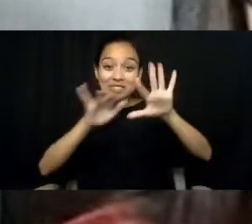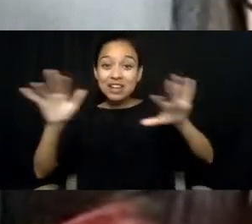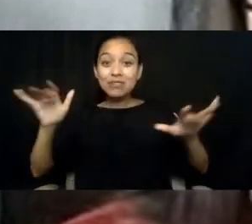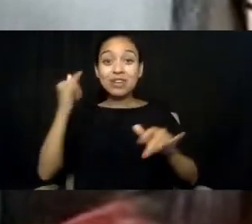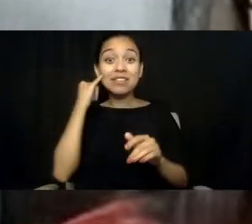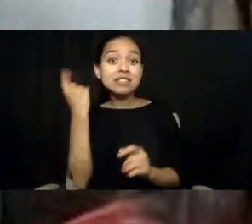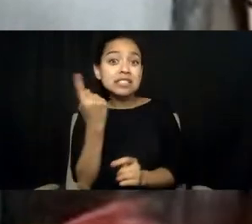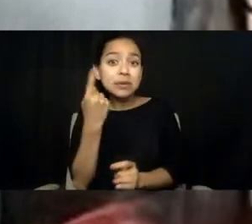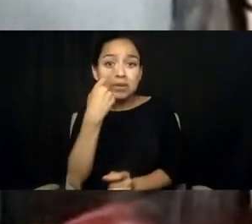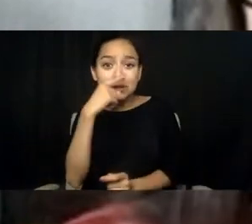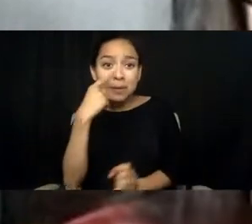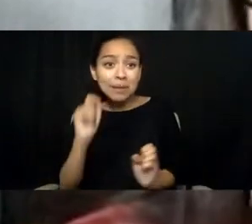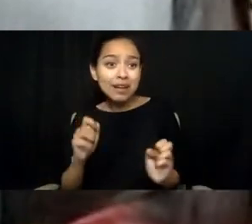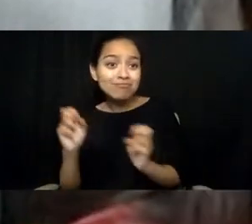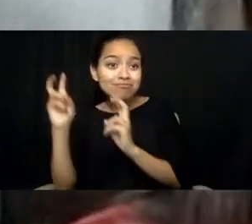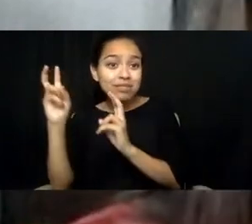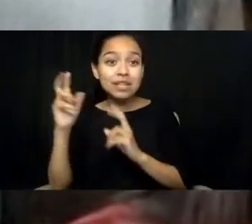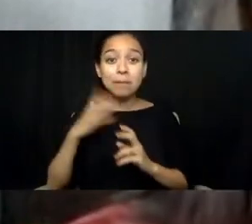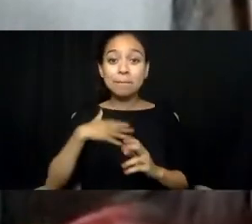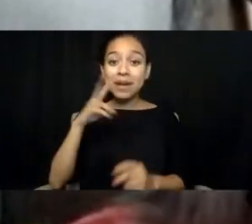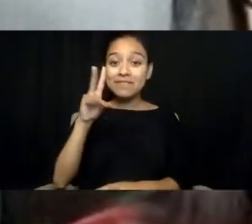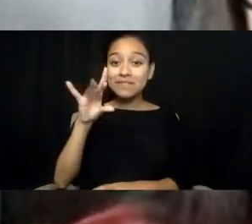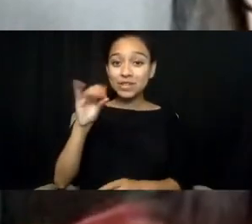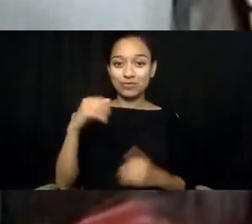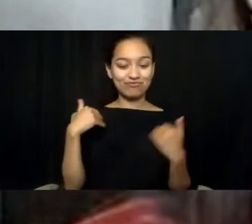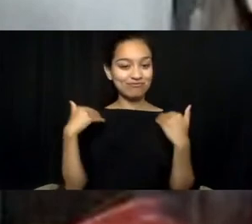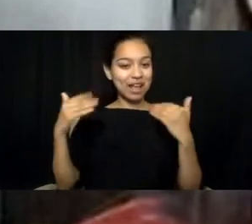we can do that and then I'll get started with my comments.